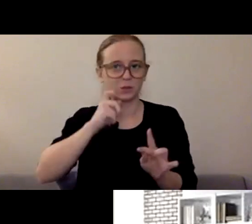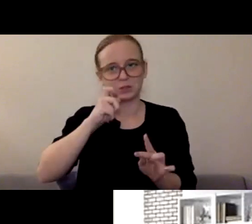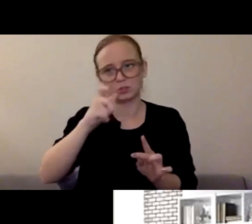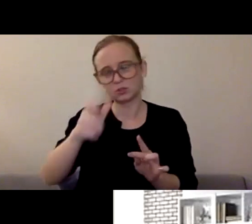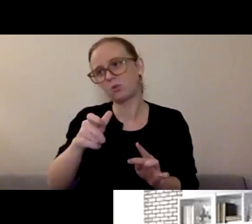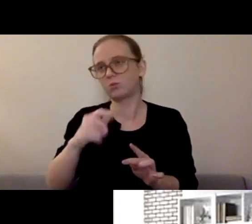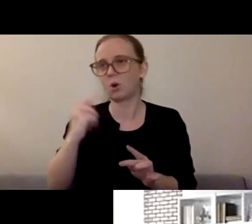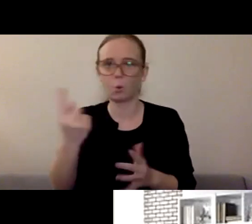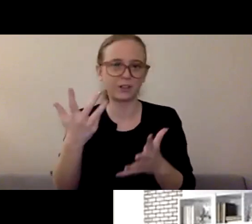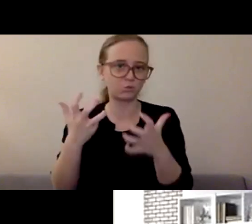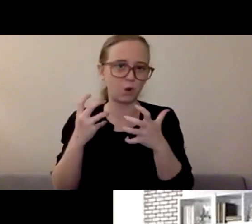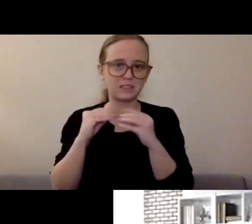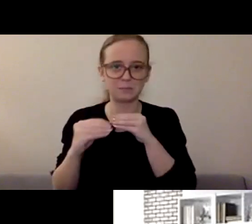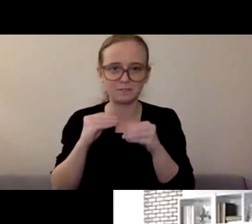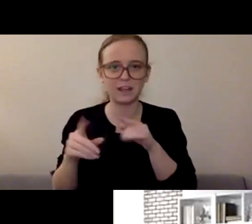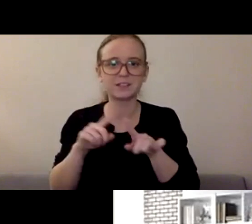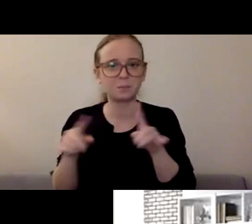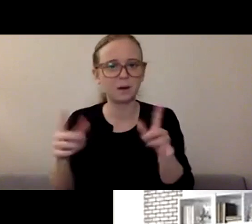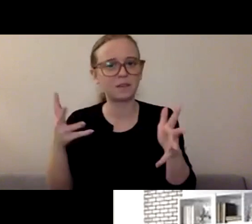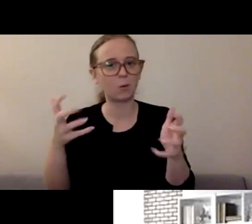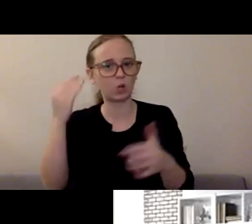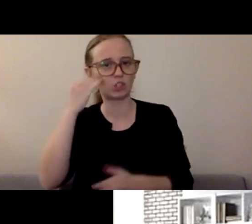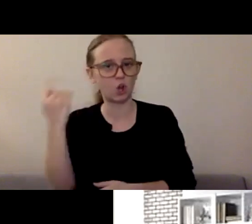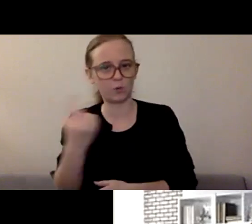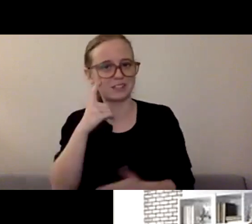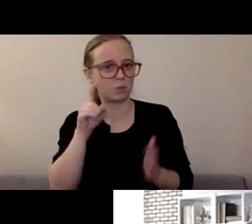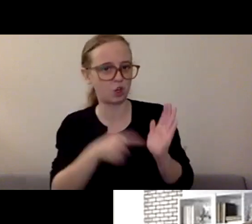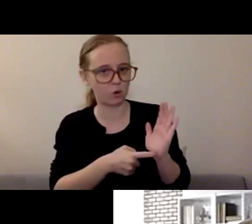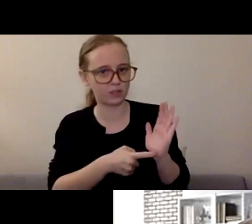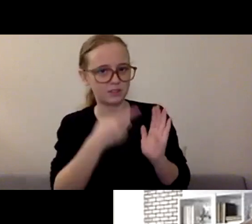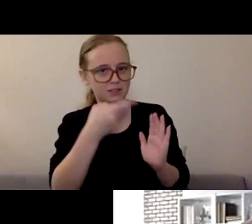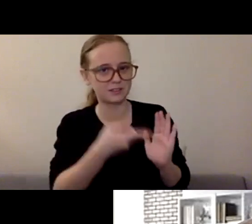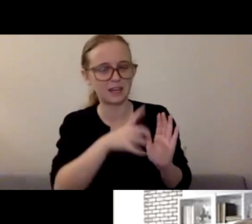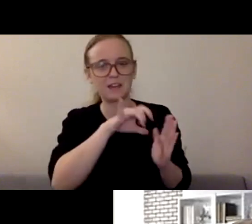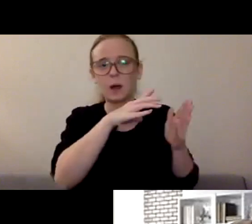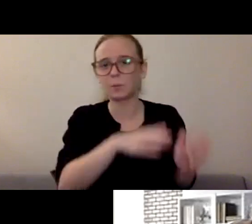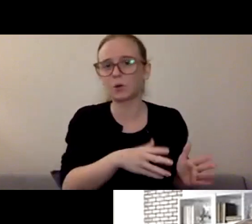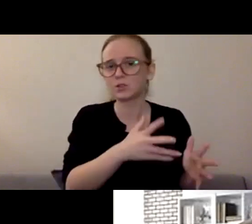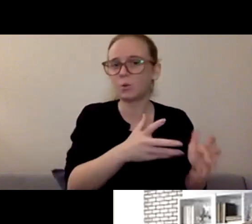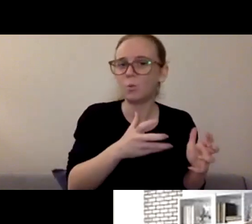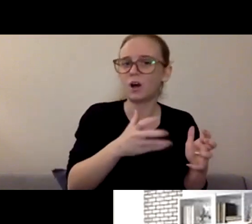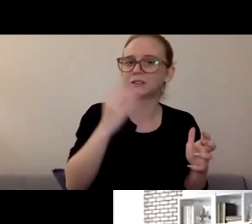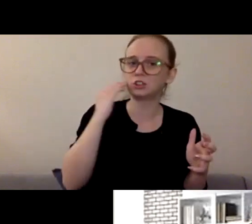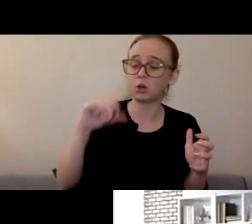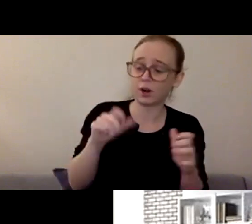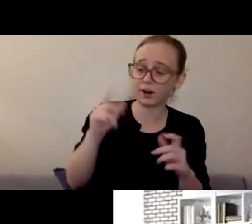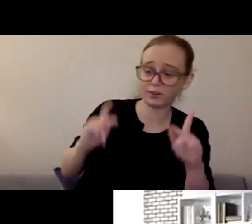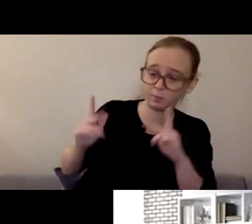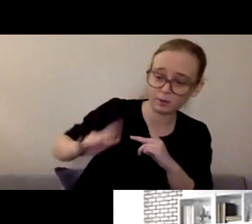They wanna know that someone cares enough to ask the question, to check in.